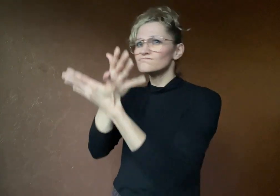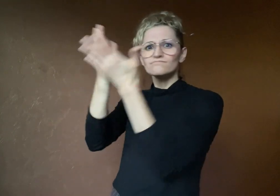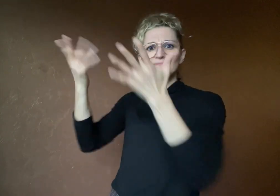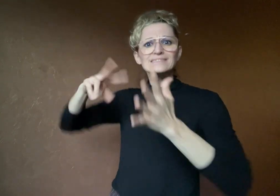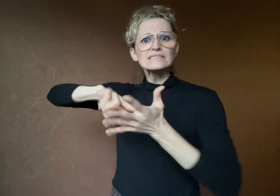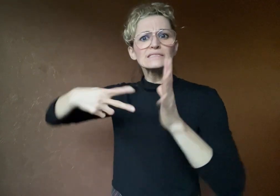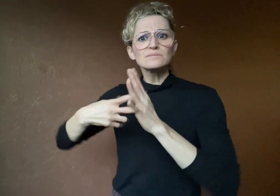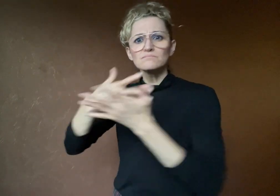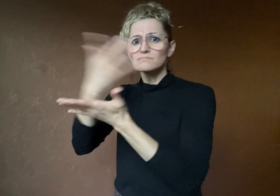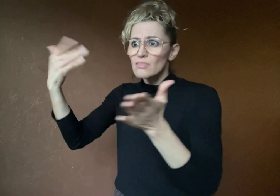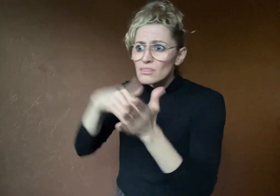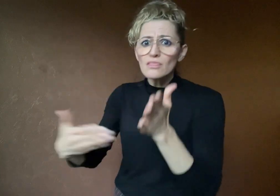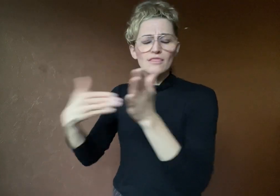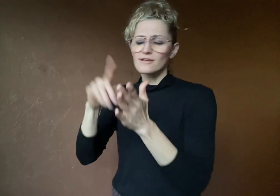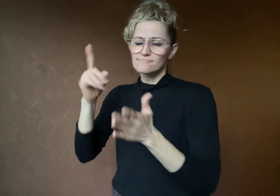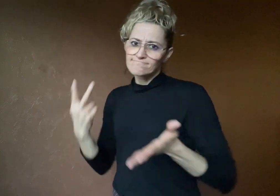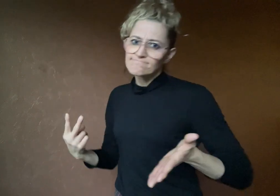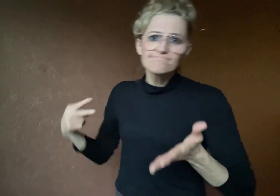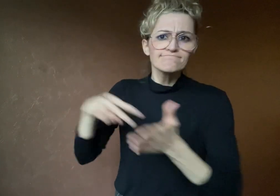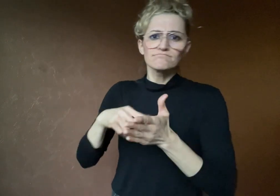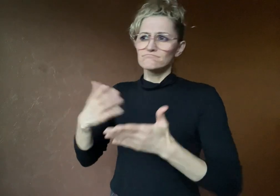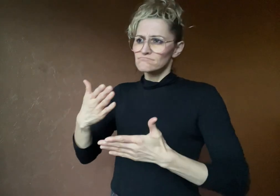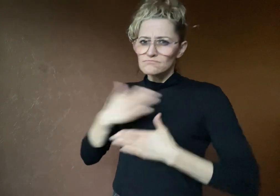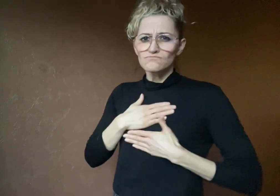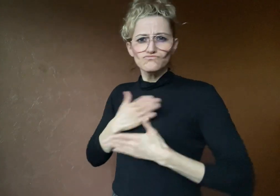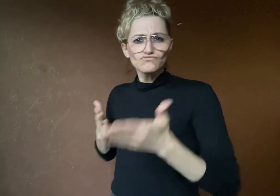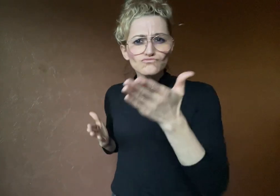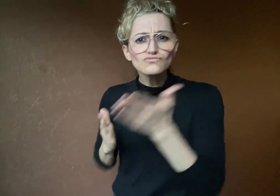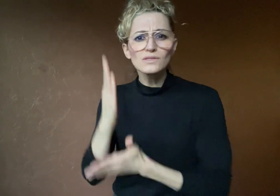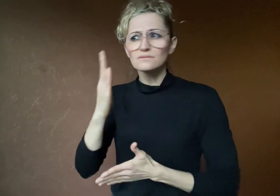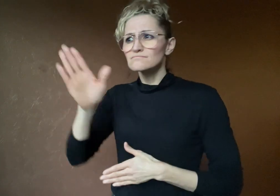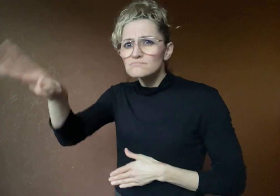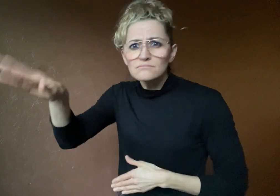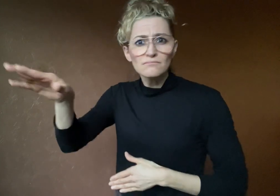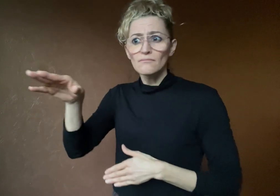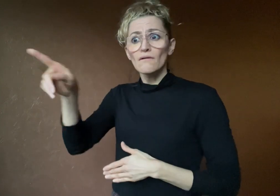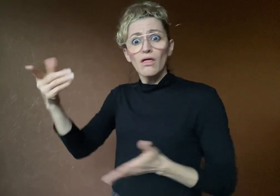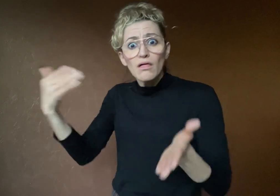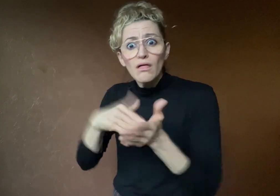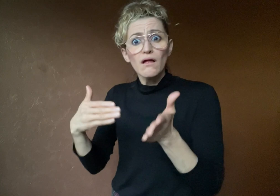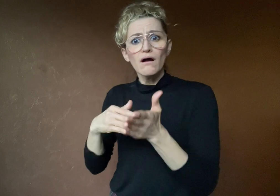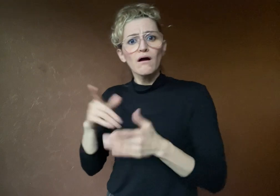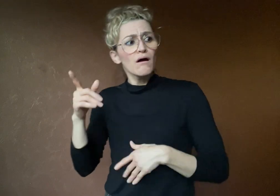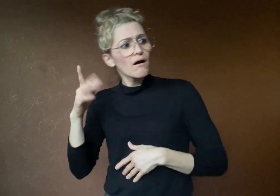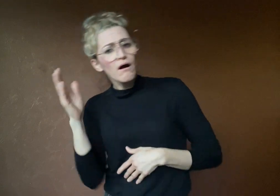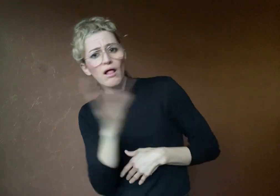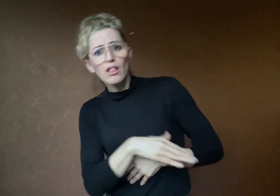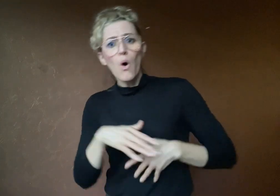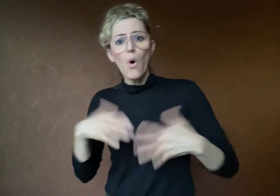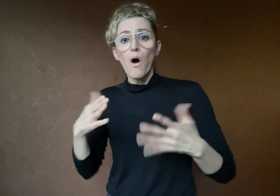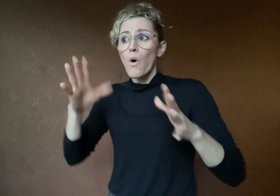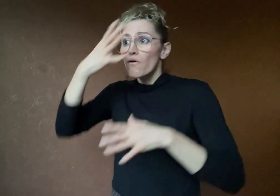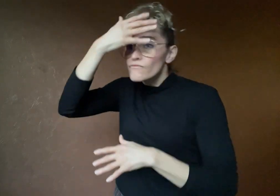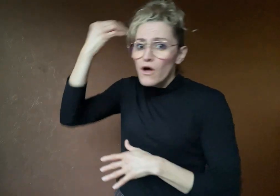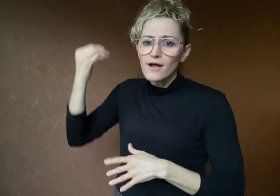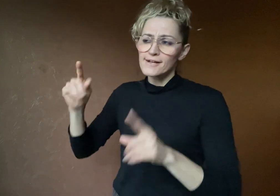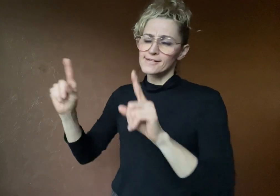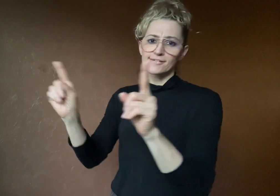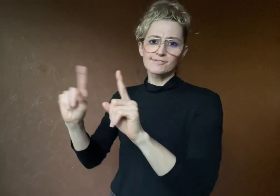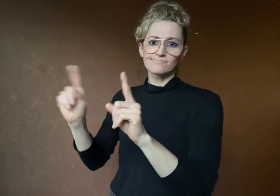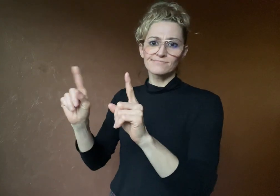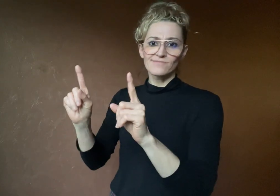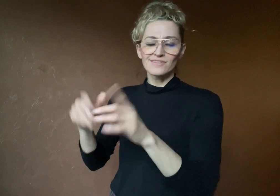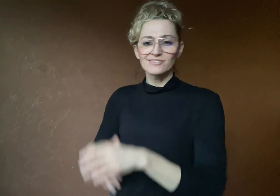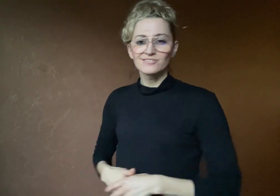rights so that they don't continue to be ignored or forgotten.